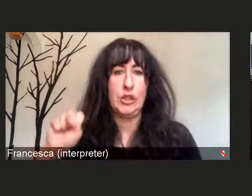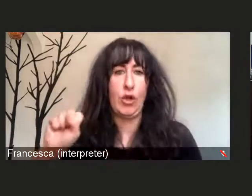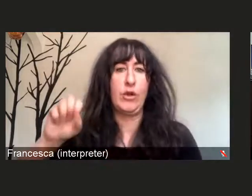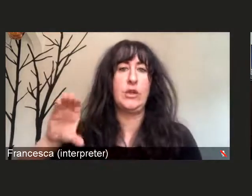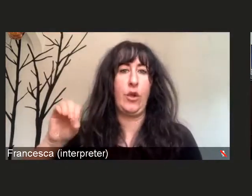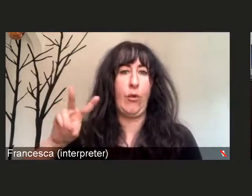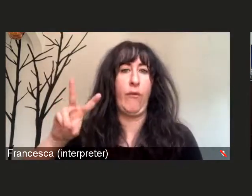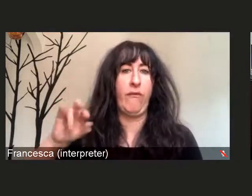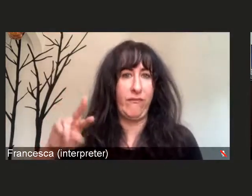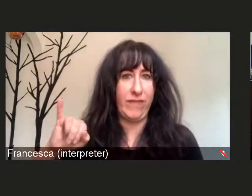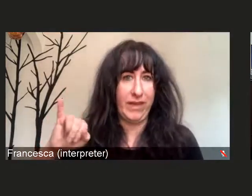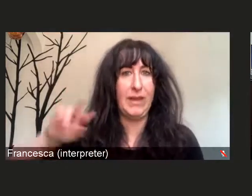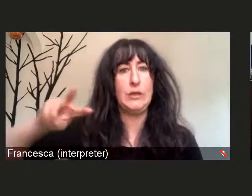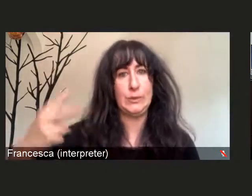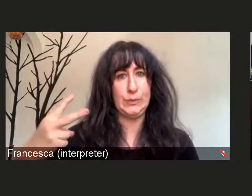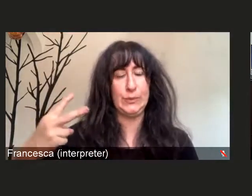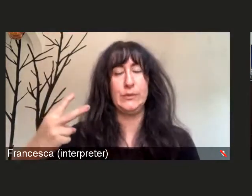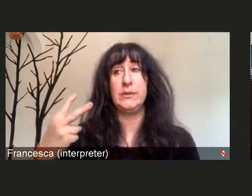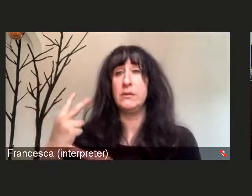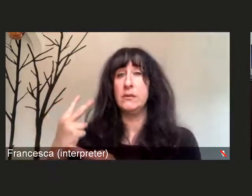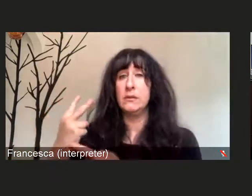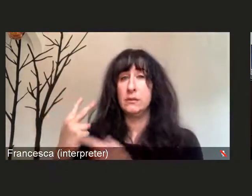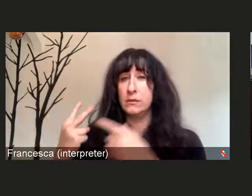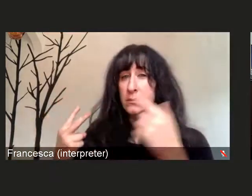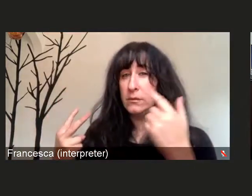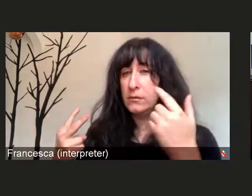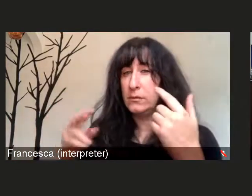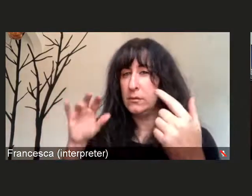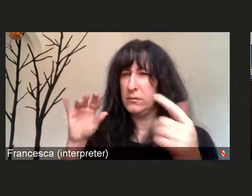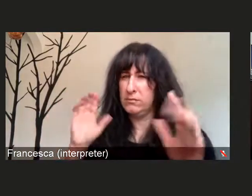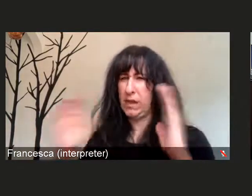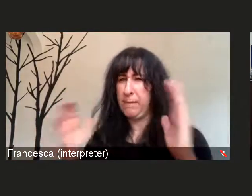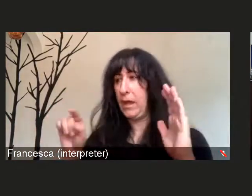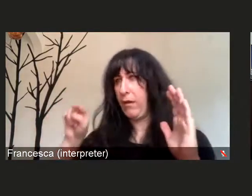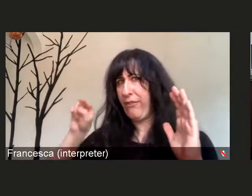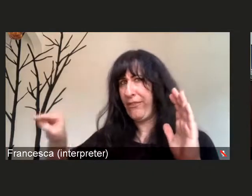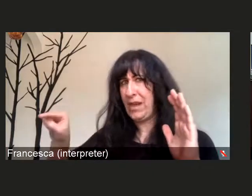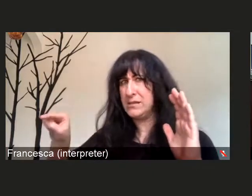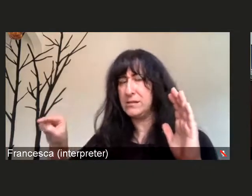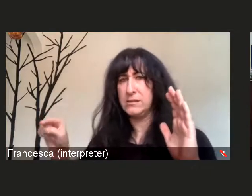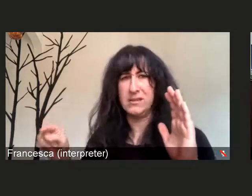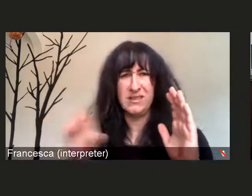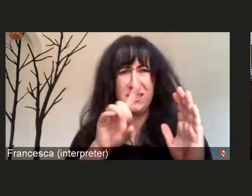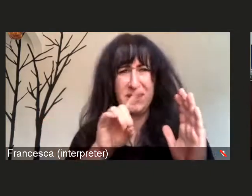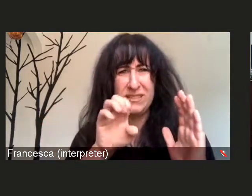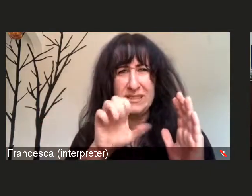What we know that is different about the Delta variant or the Delta strain that it has been shown